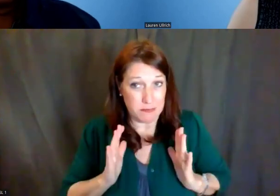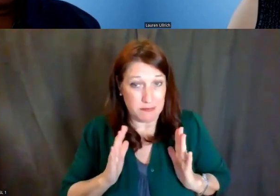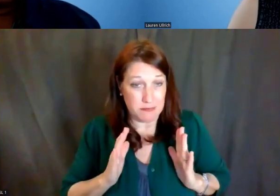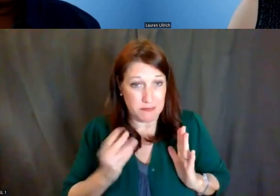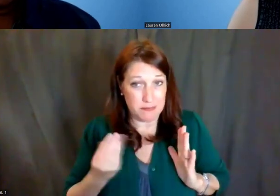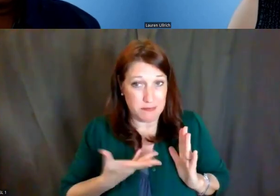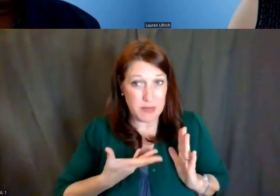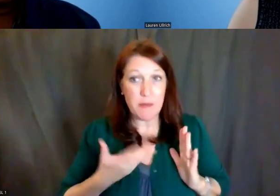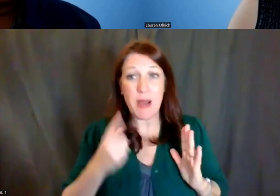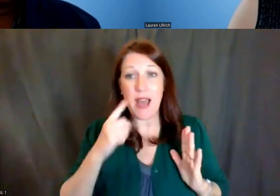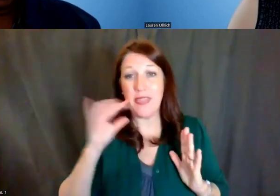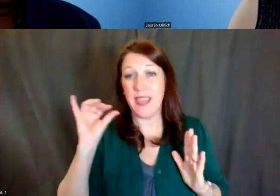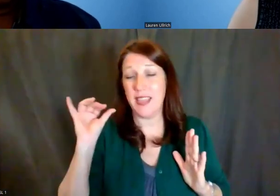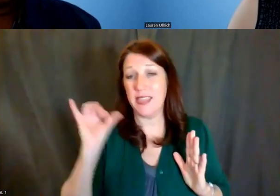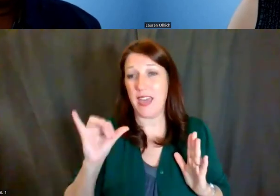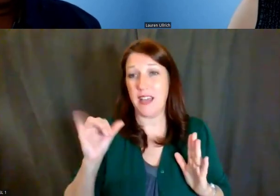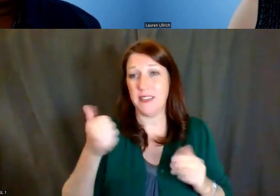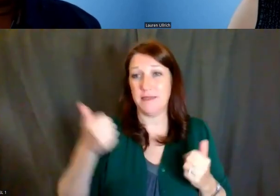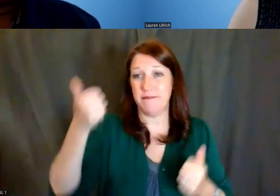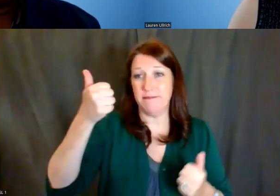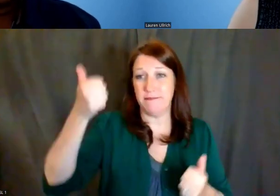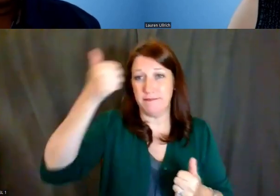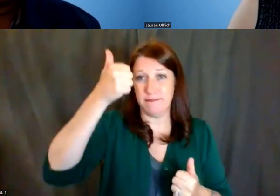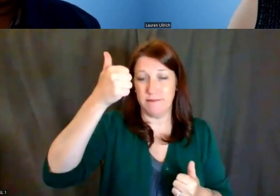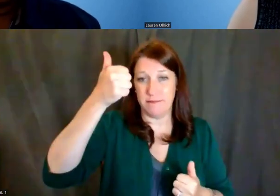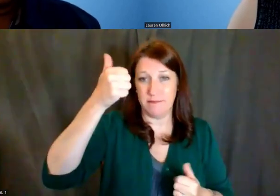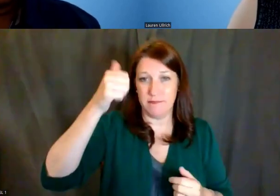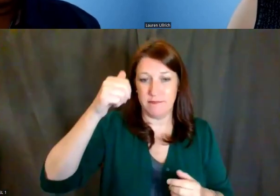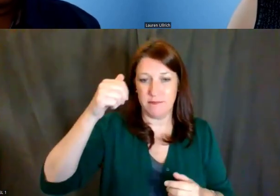that that comes from out of our funding authorities.